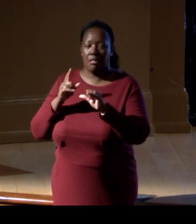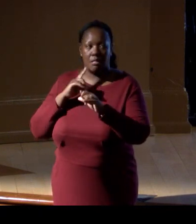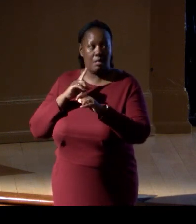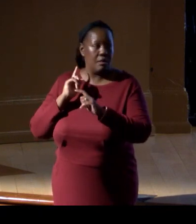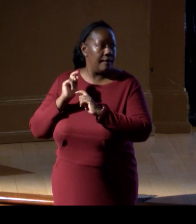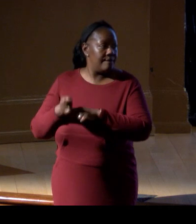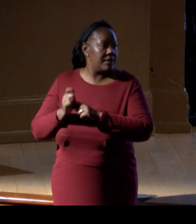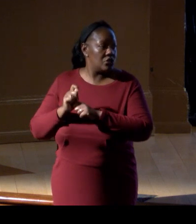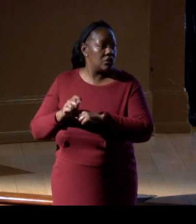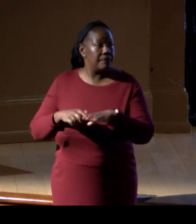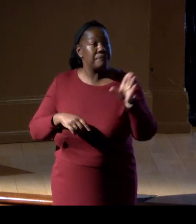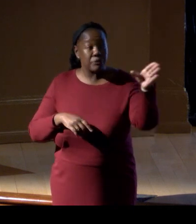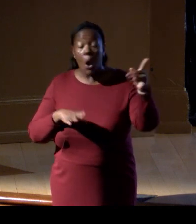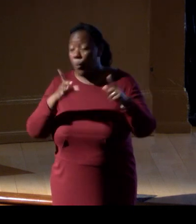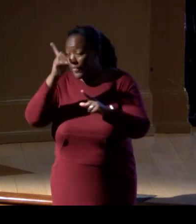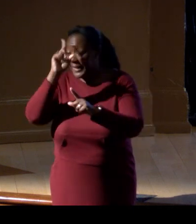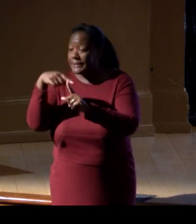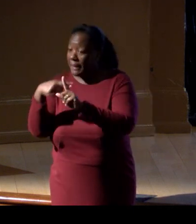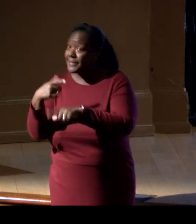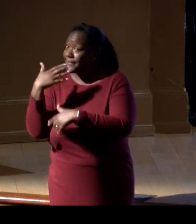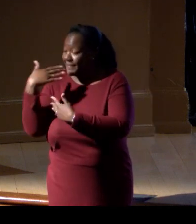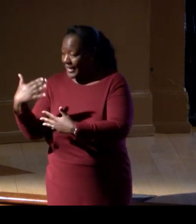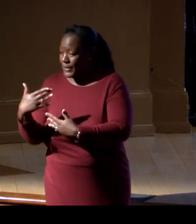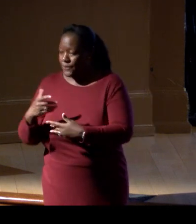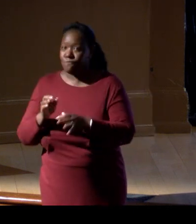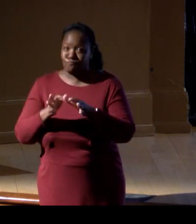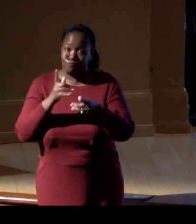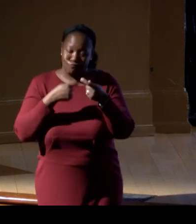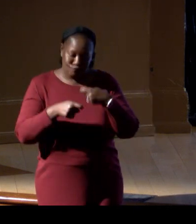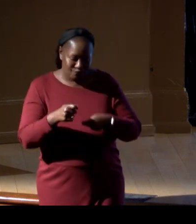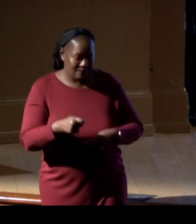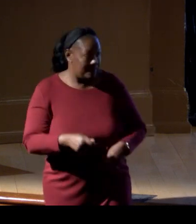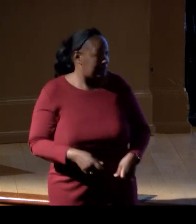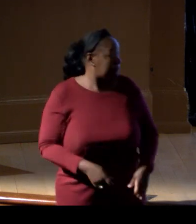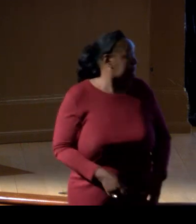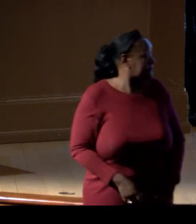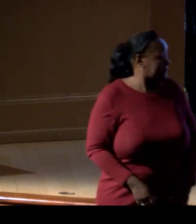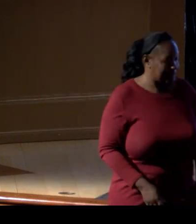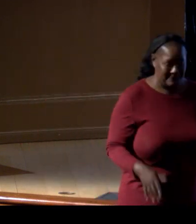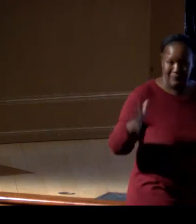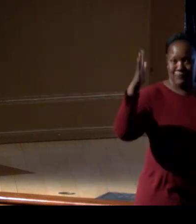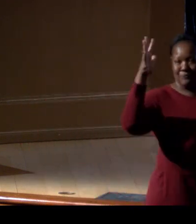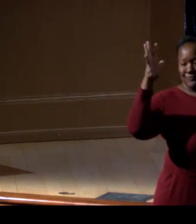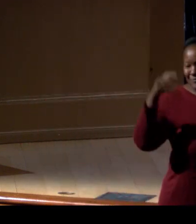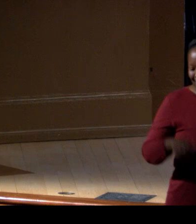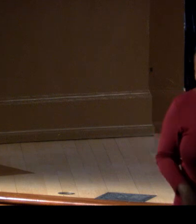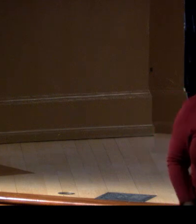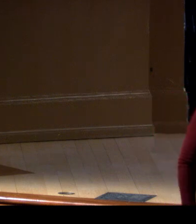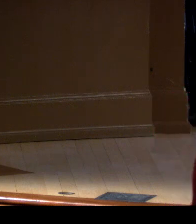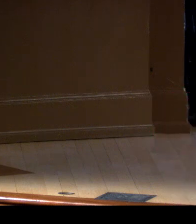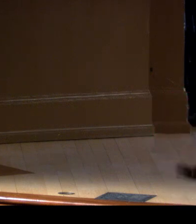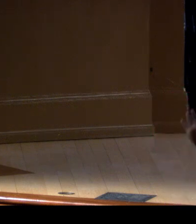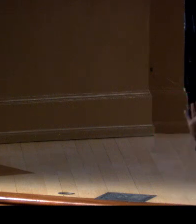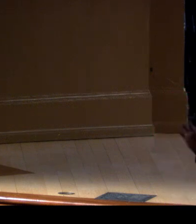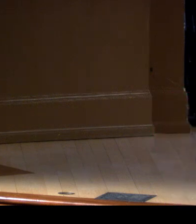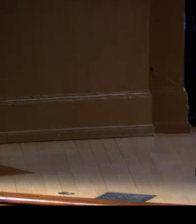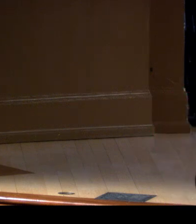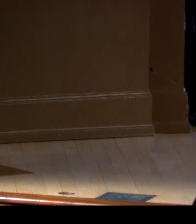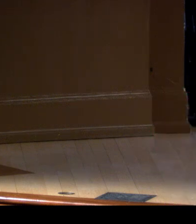[Audience Member] It's really positive, thank you. Thank you. Yeah. - Great. Thank you, Enric, for- (audience applauding)